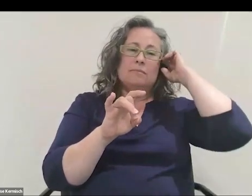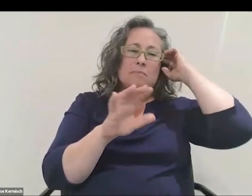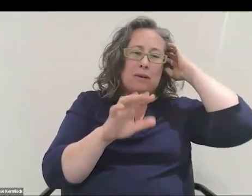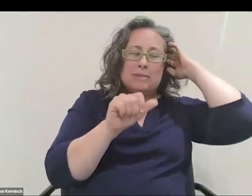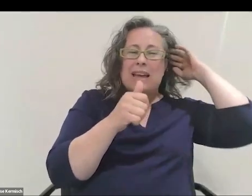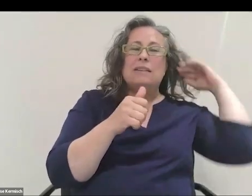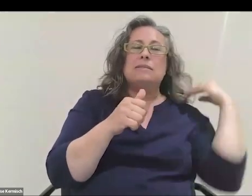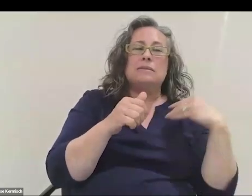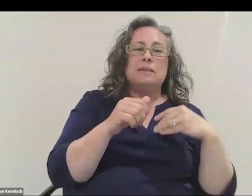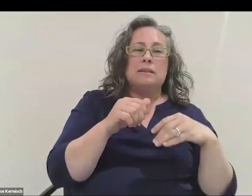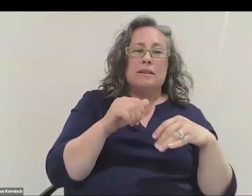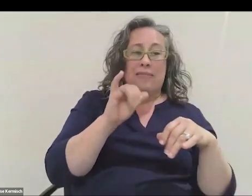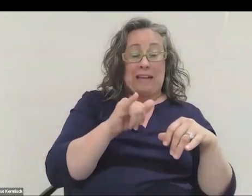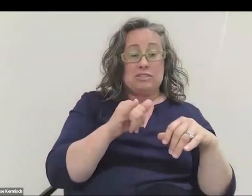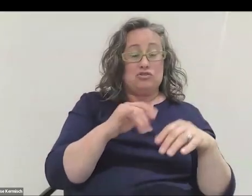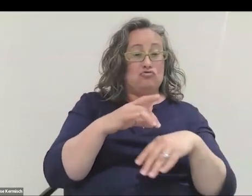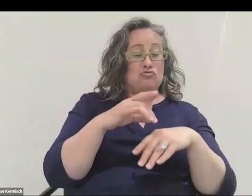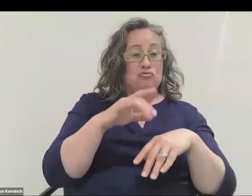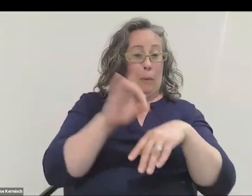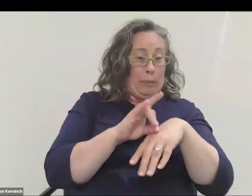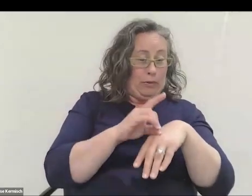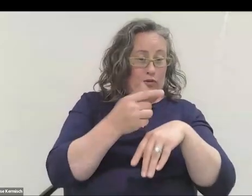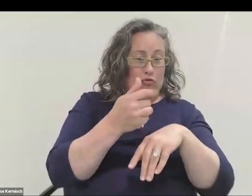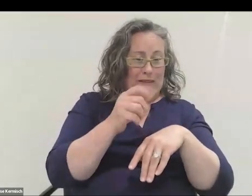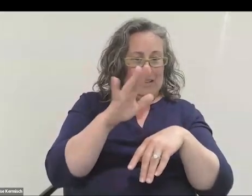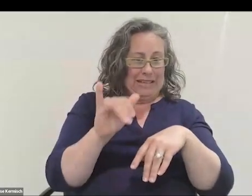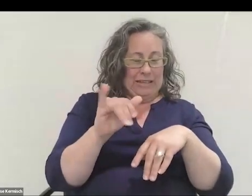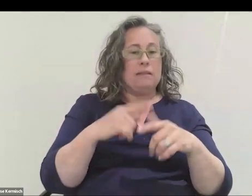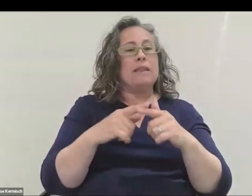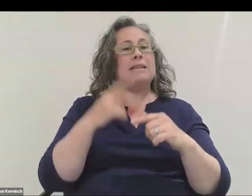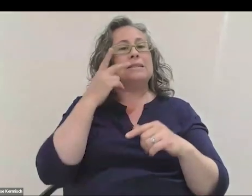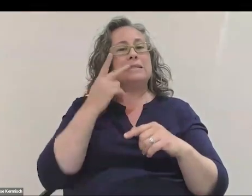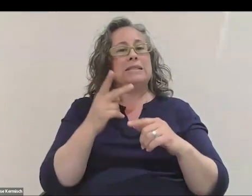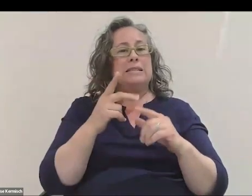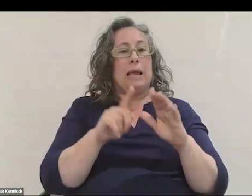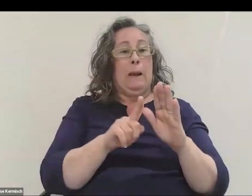but that's gravity. Then you see a huge peak just as it launches.